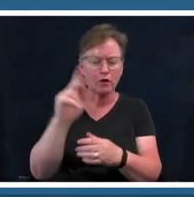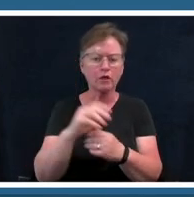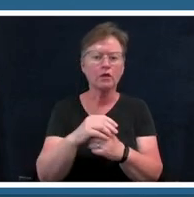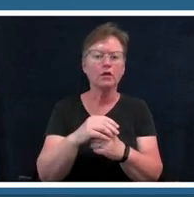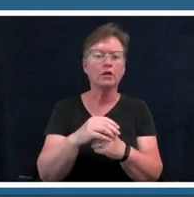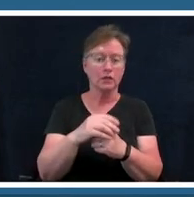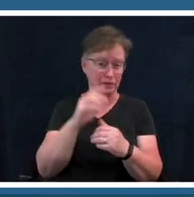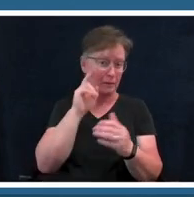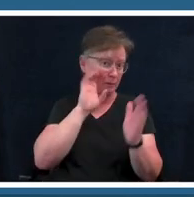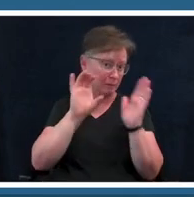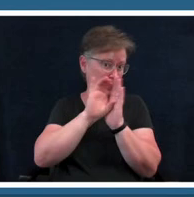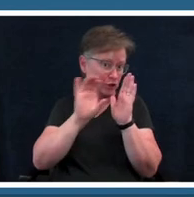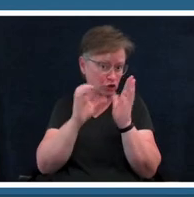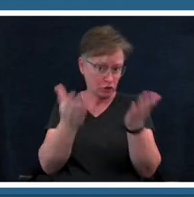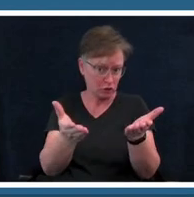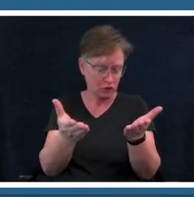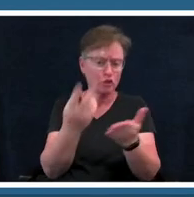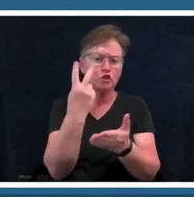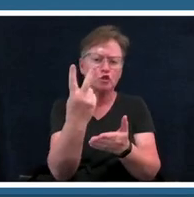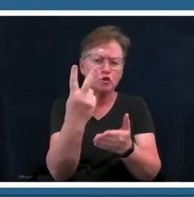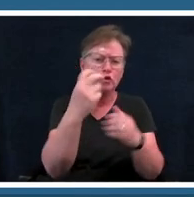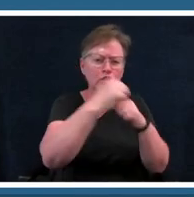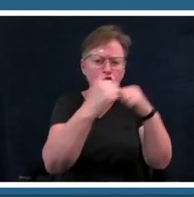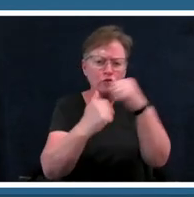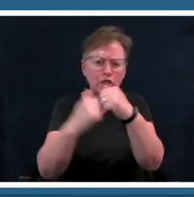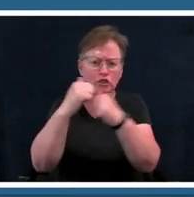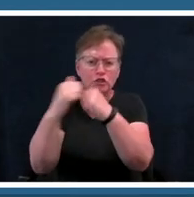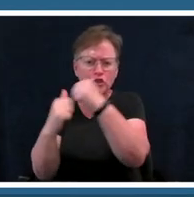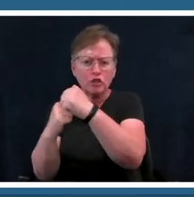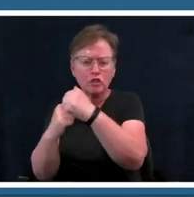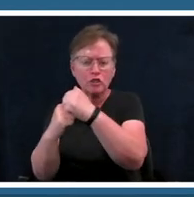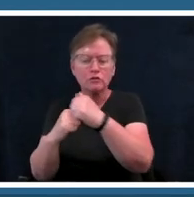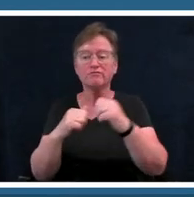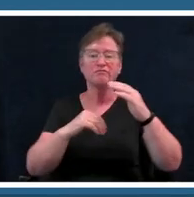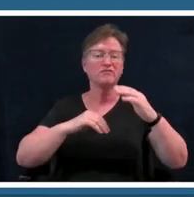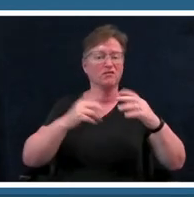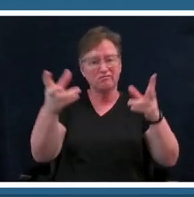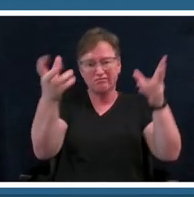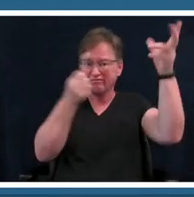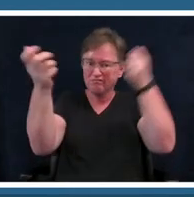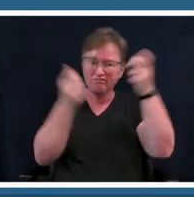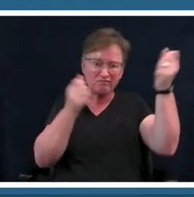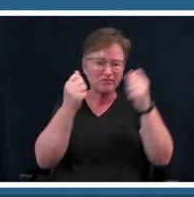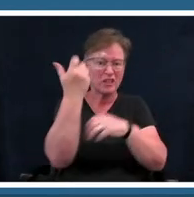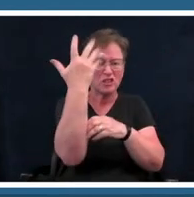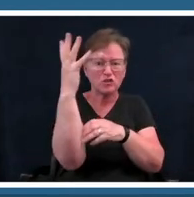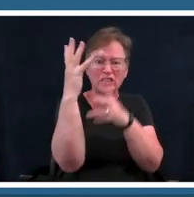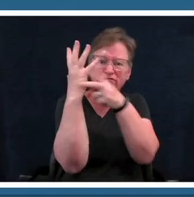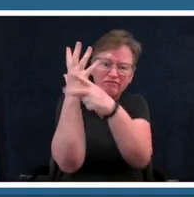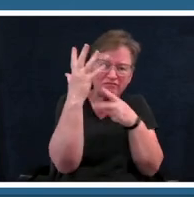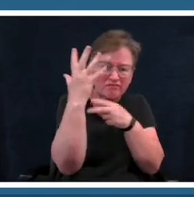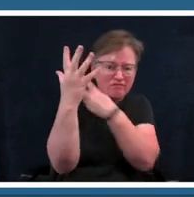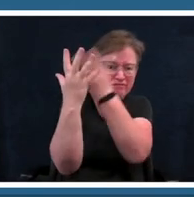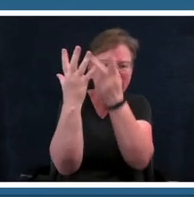both built out of local twigs and branches